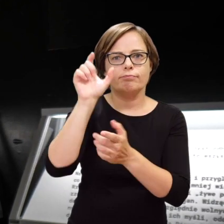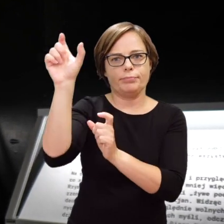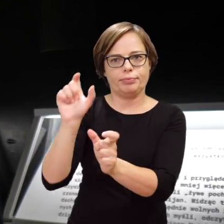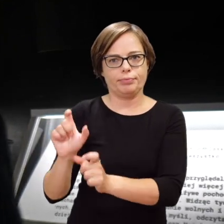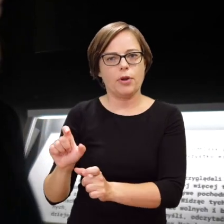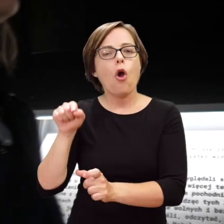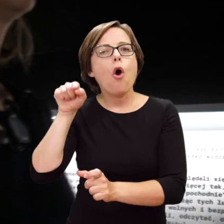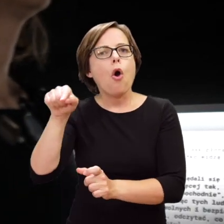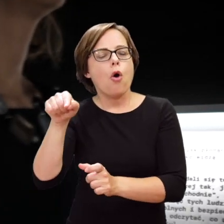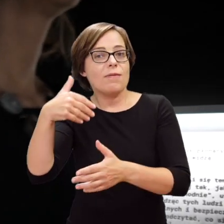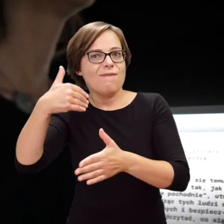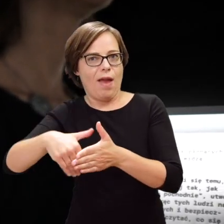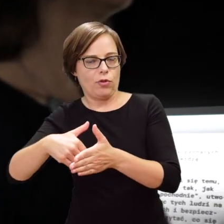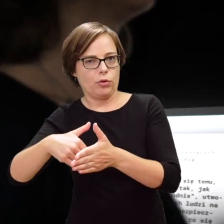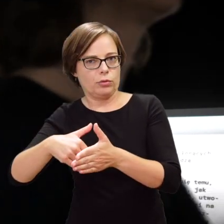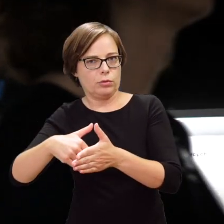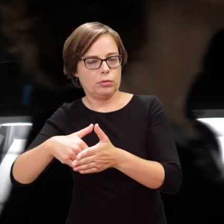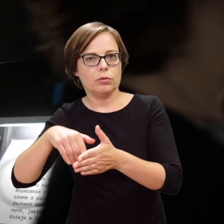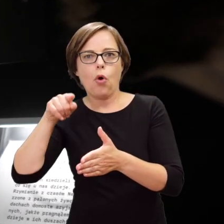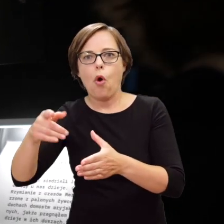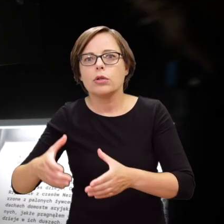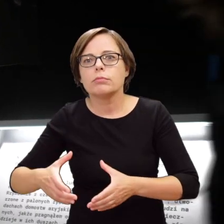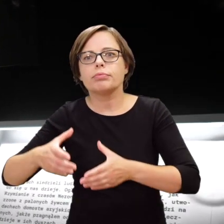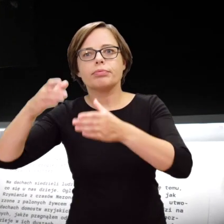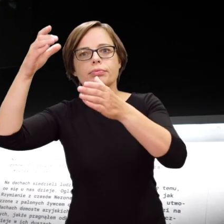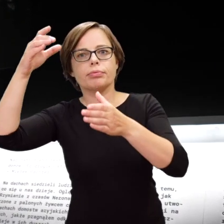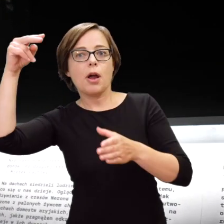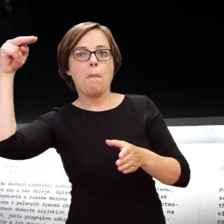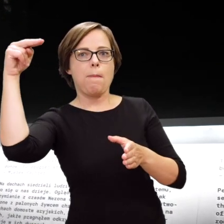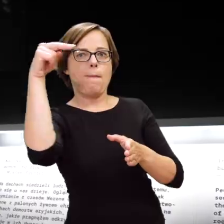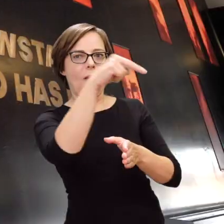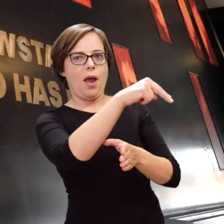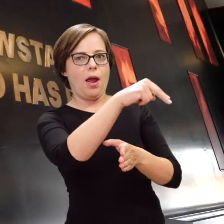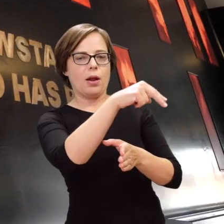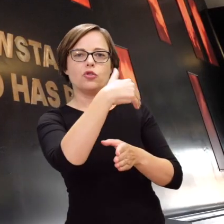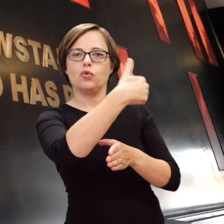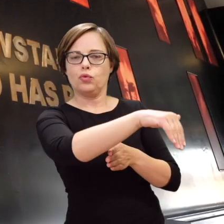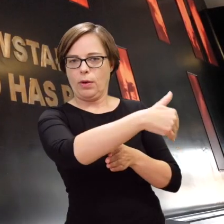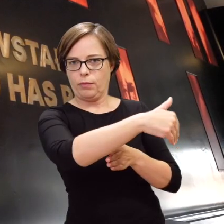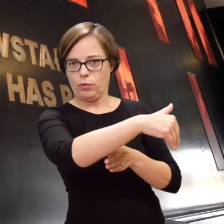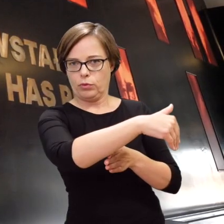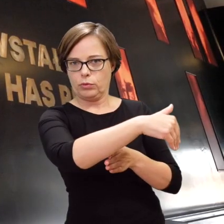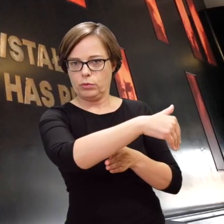who look at the ‘Aryan’ side from the upper floors of buildings adjacent to the wall.